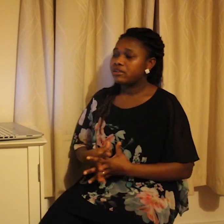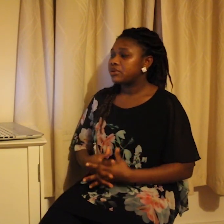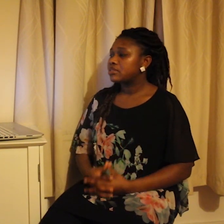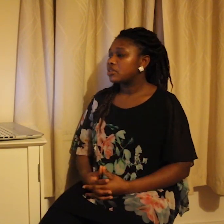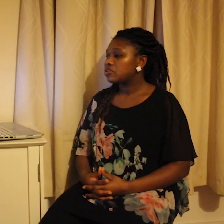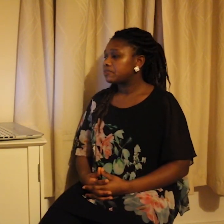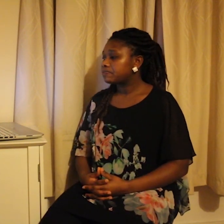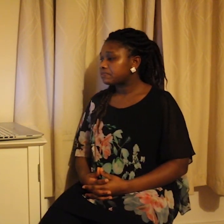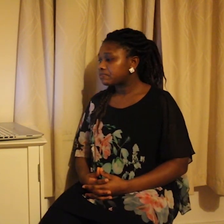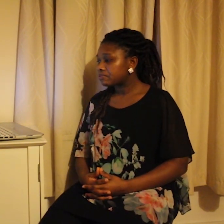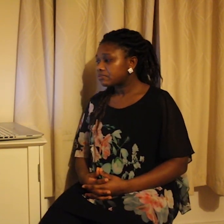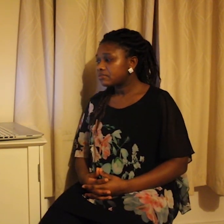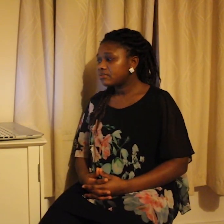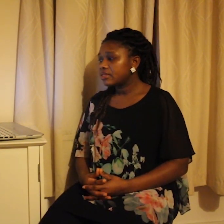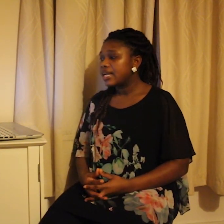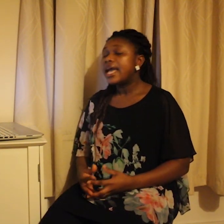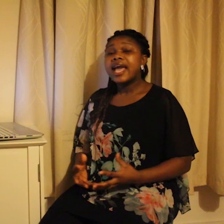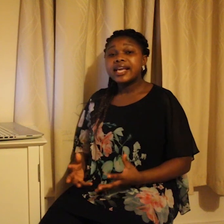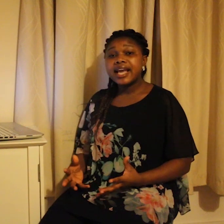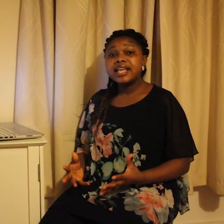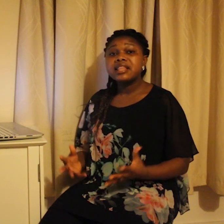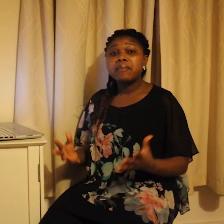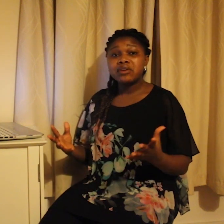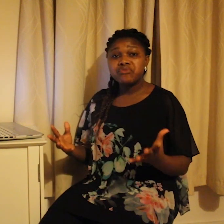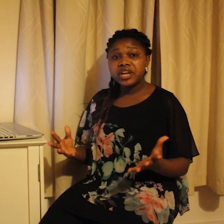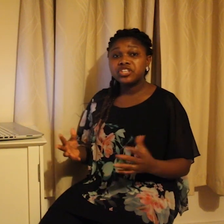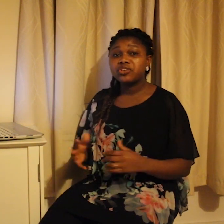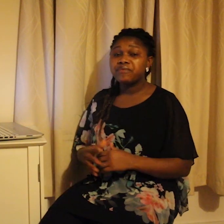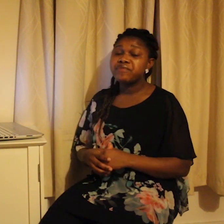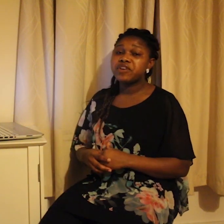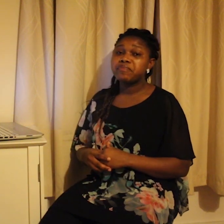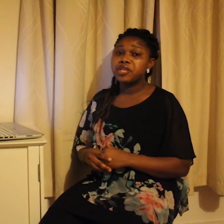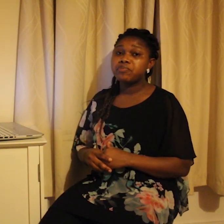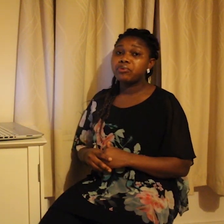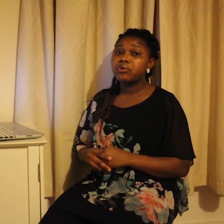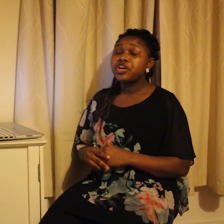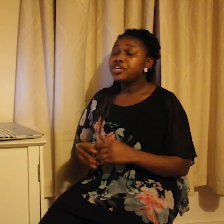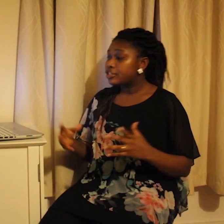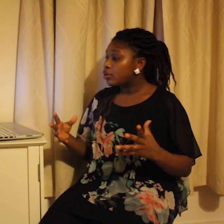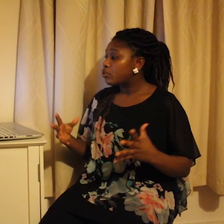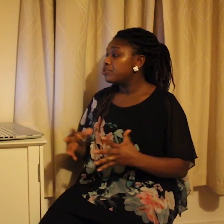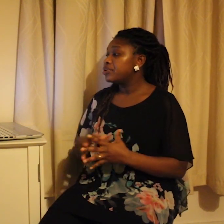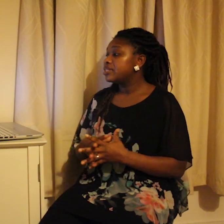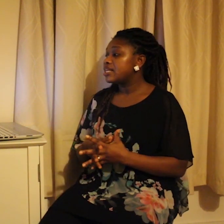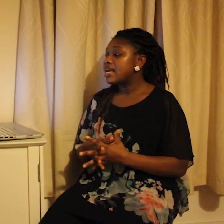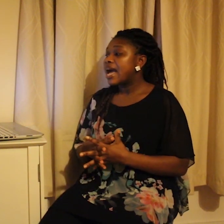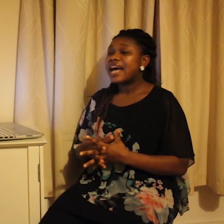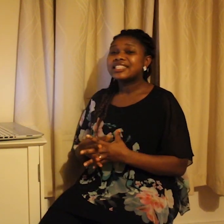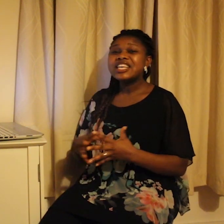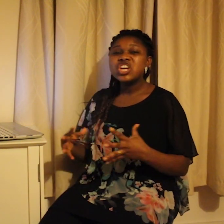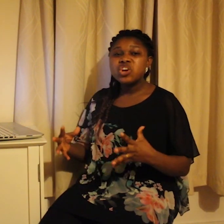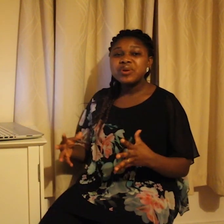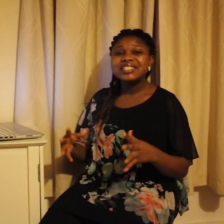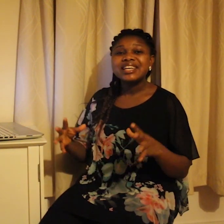research. Again, the migration of different people into the community has increased the